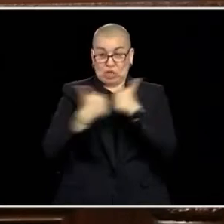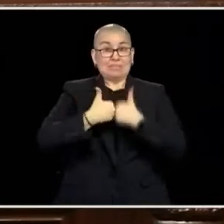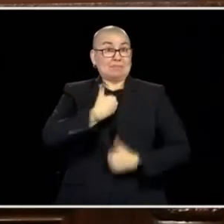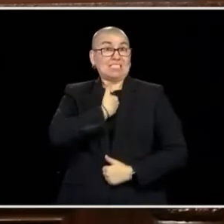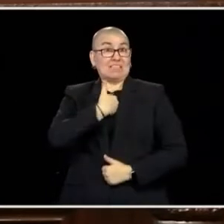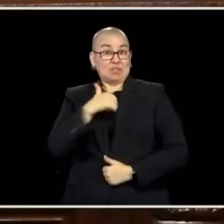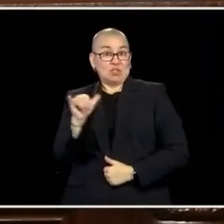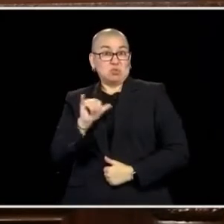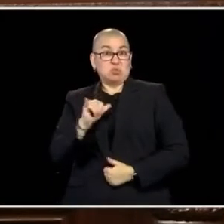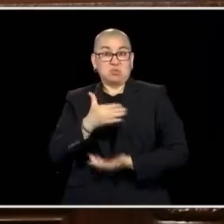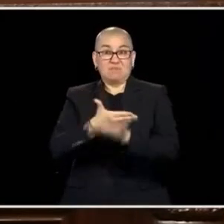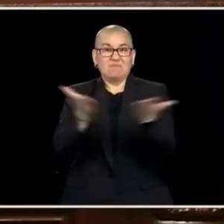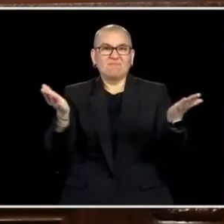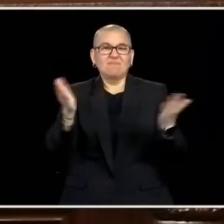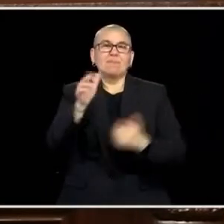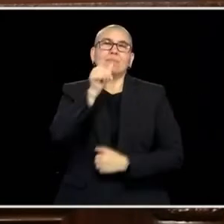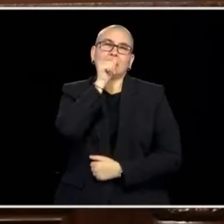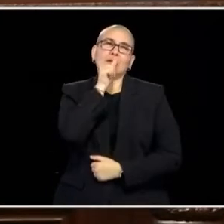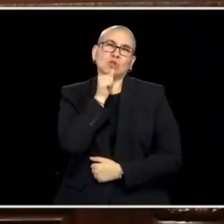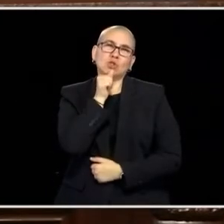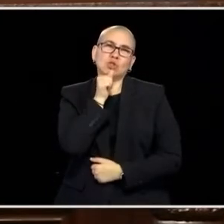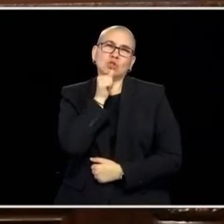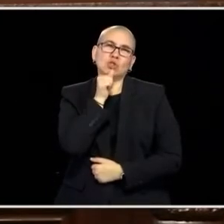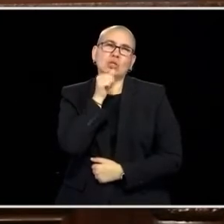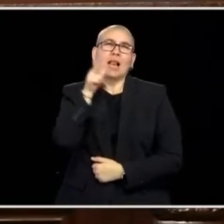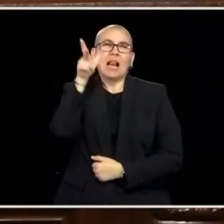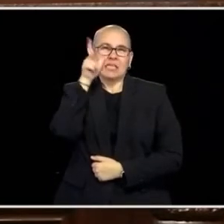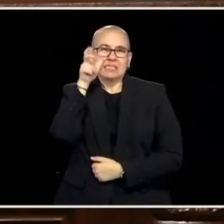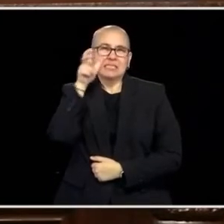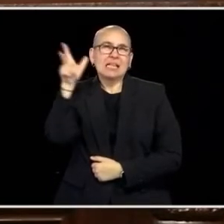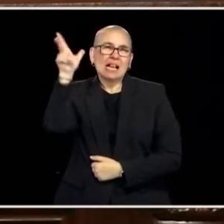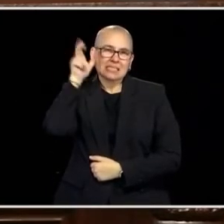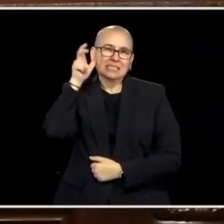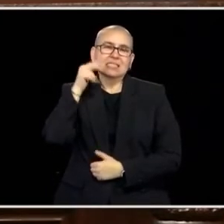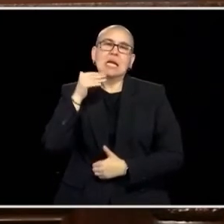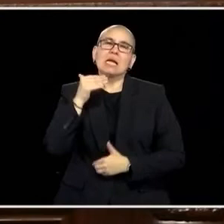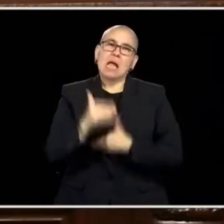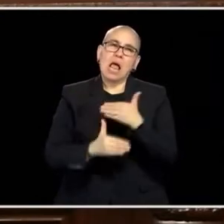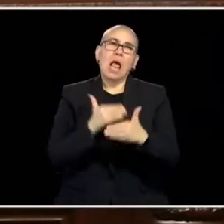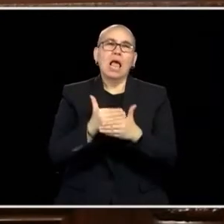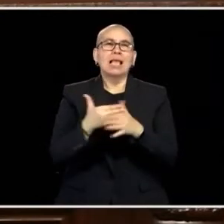DO IT, AND WHEN I DON'T, I'LL PUBLICLY TRY TO DO THE BEST I CAN, IS LET'S TRY AND LEAD BY